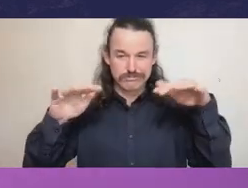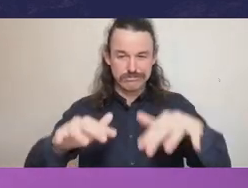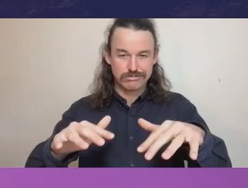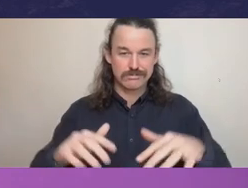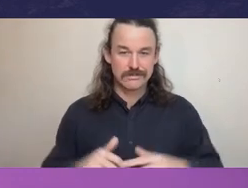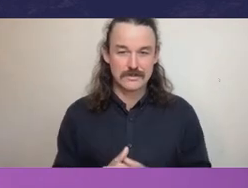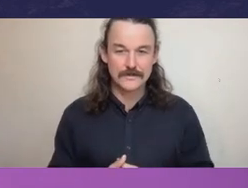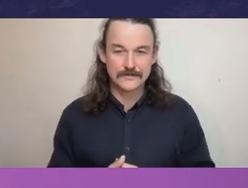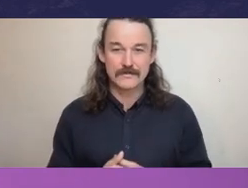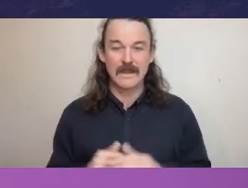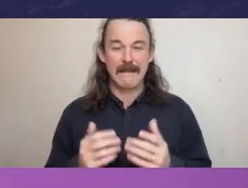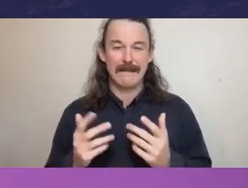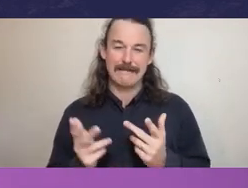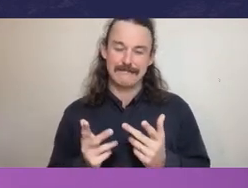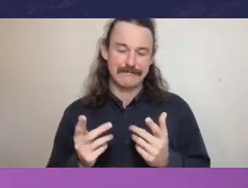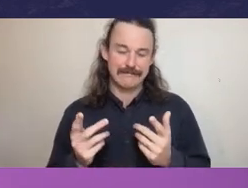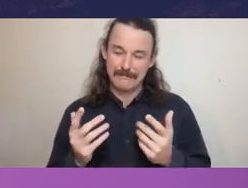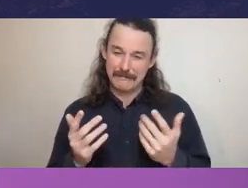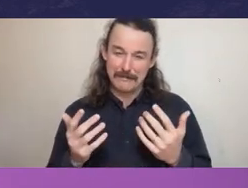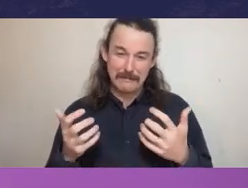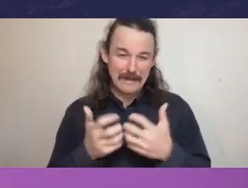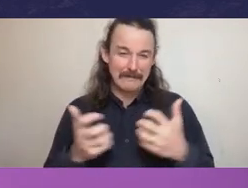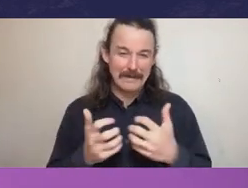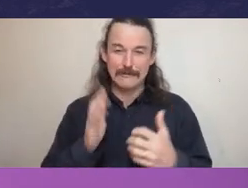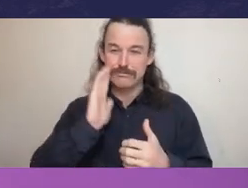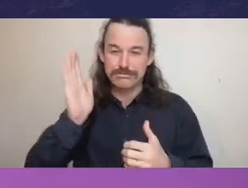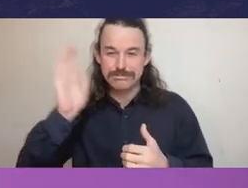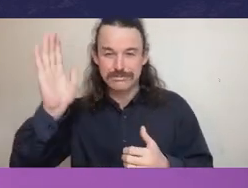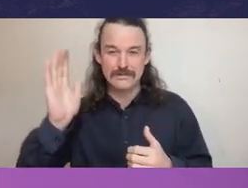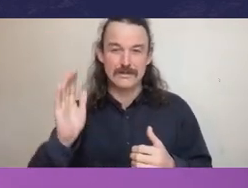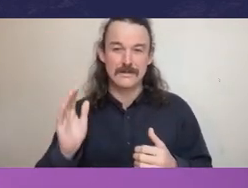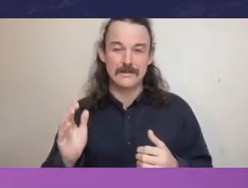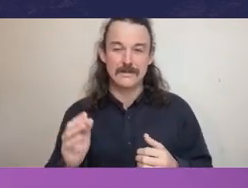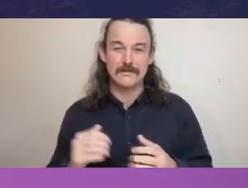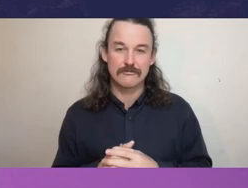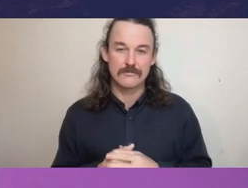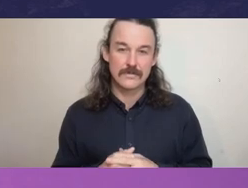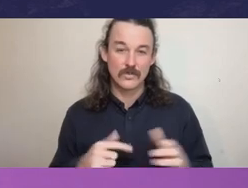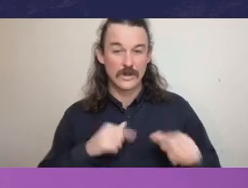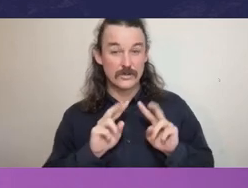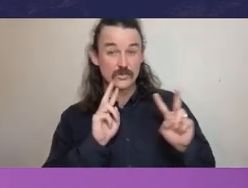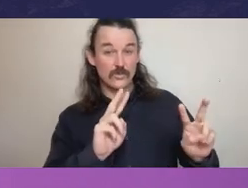the same sentiment was expressed. So if you want to look at organizations